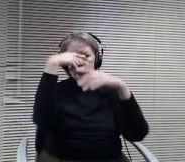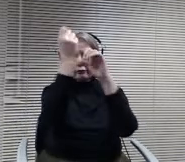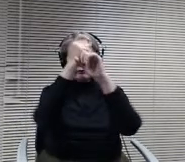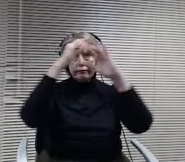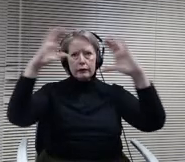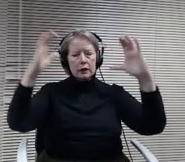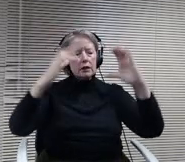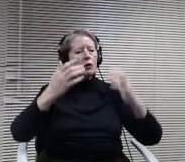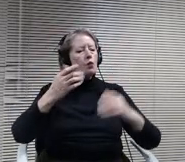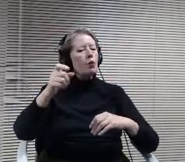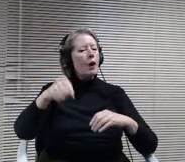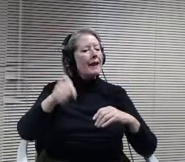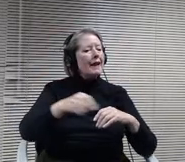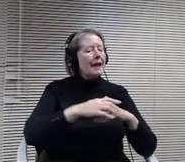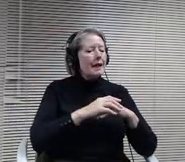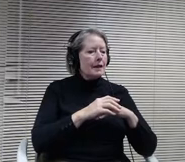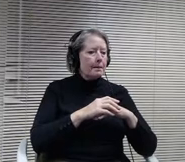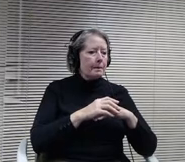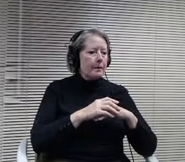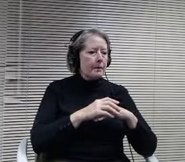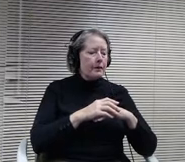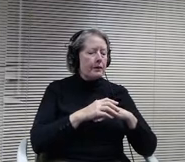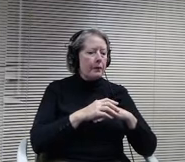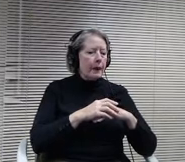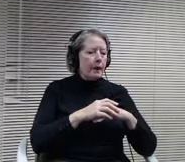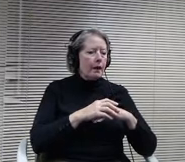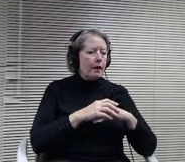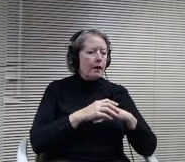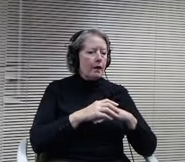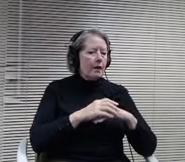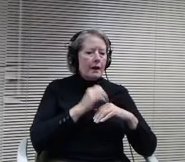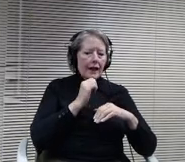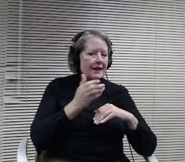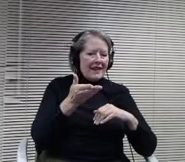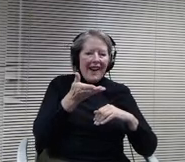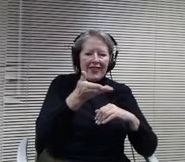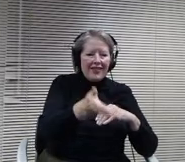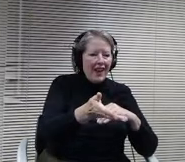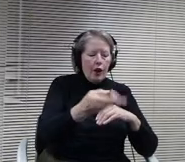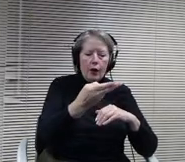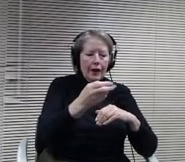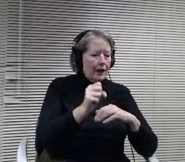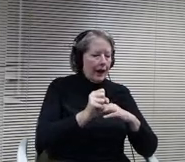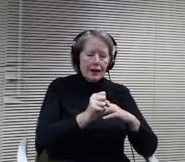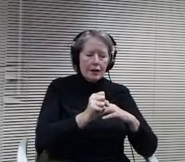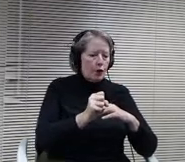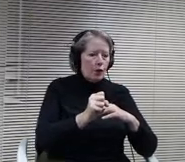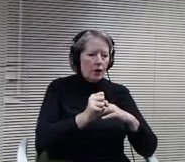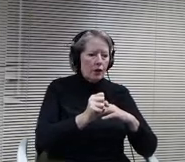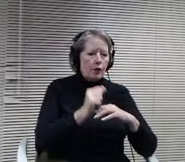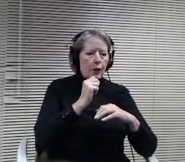You know this is not obviously in the high school, so we aren't necessary to have sound or smell issues, but those are all factors as we look at building